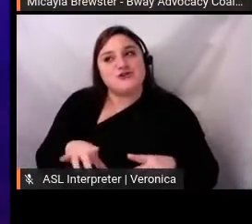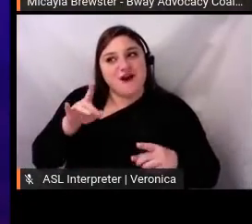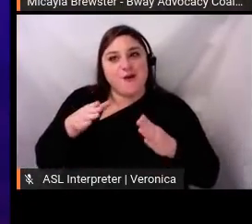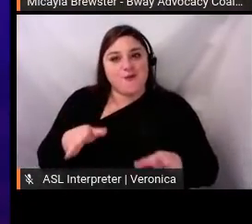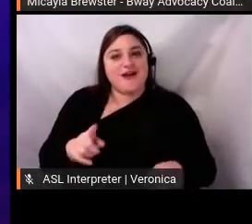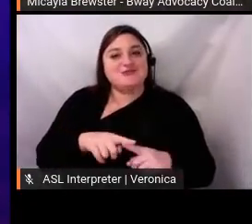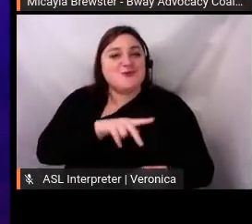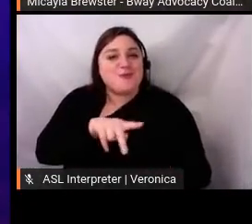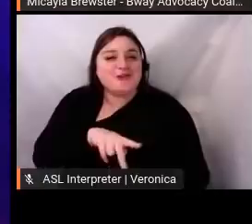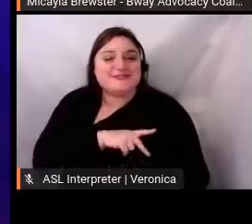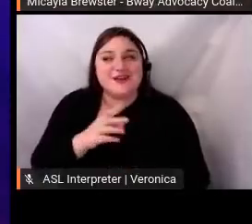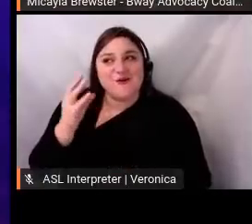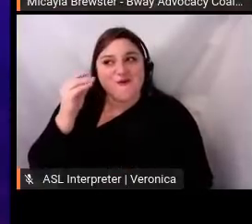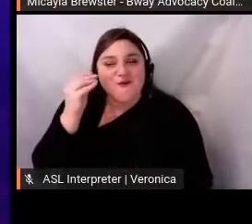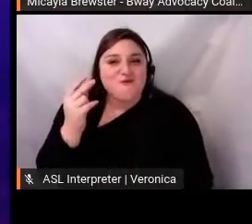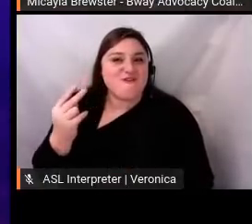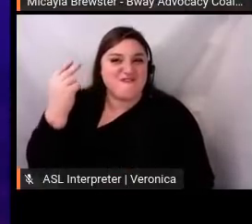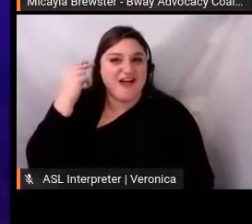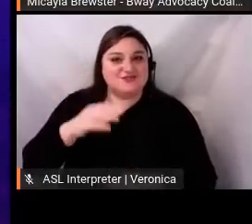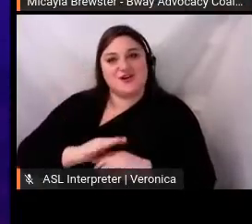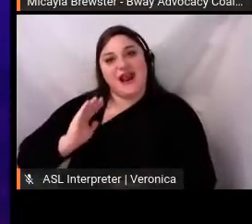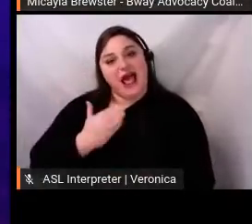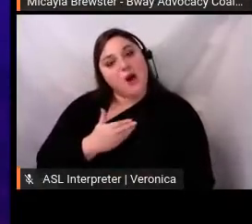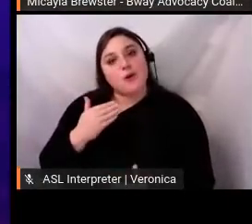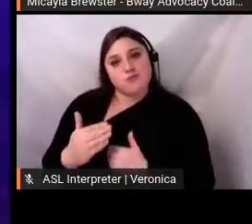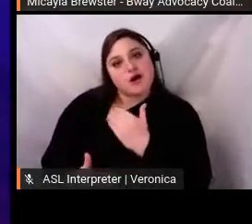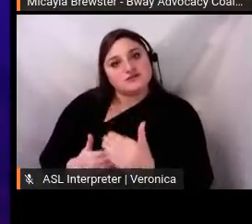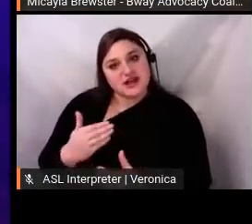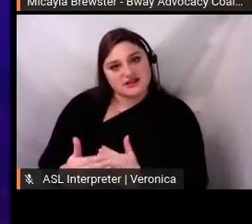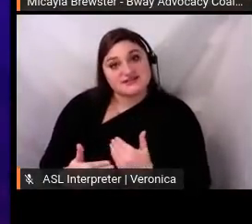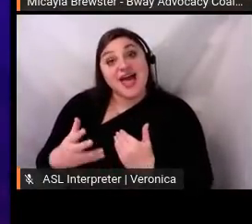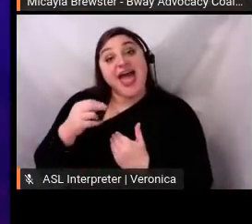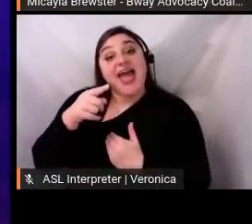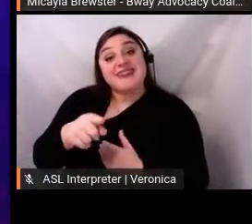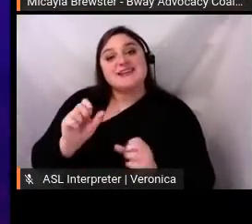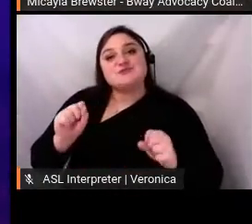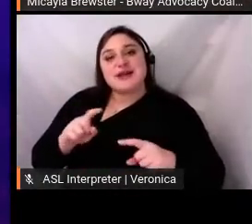and we got a chance to encourage others to take this journey towards an